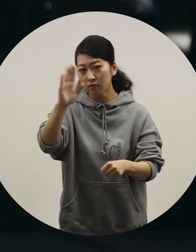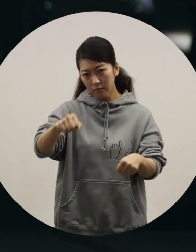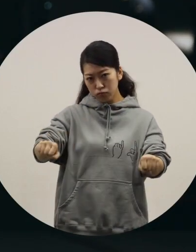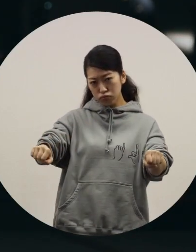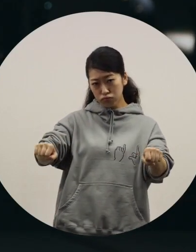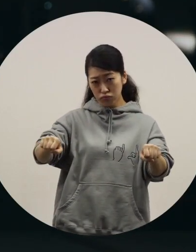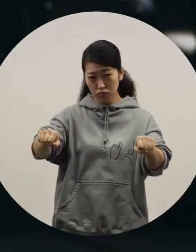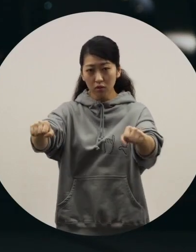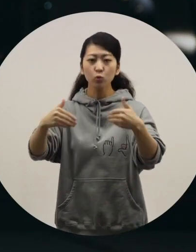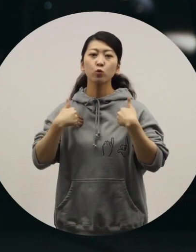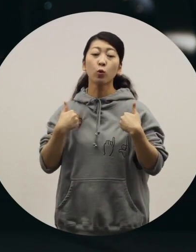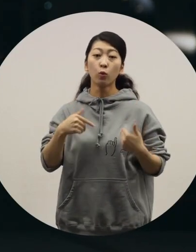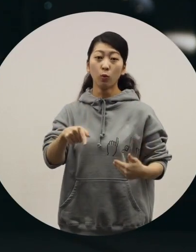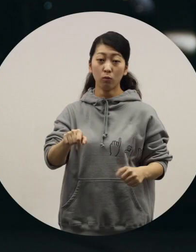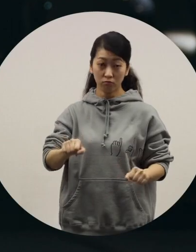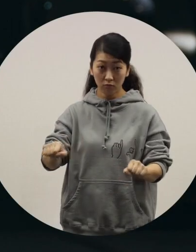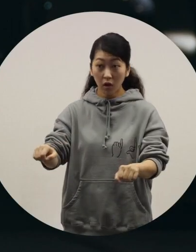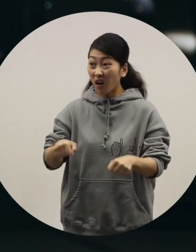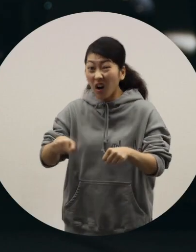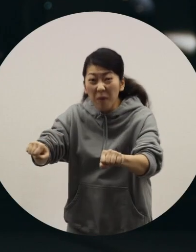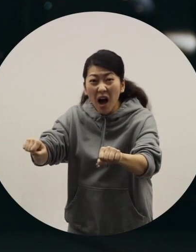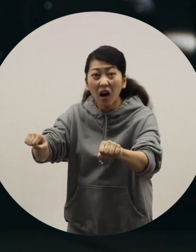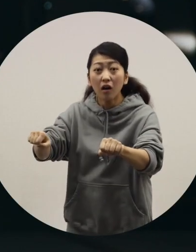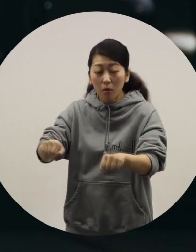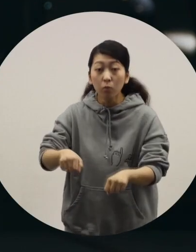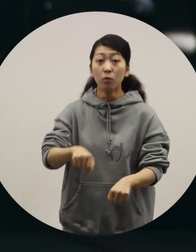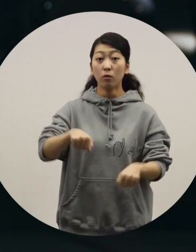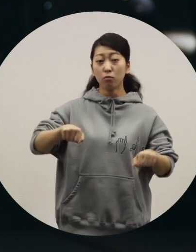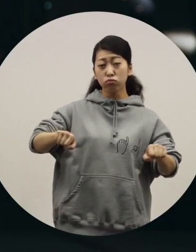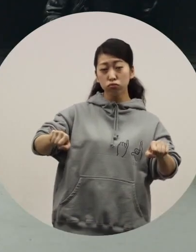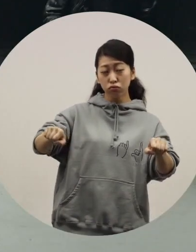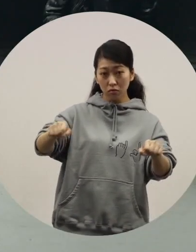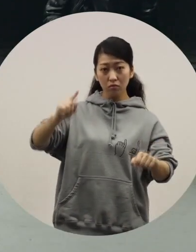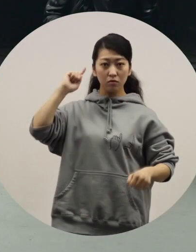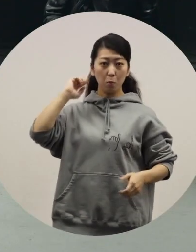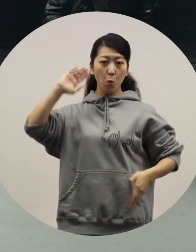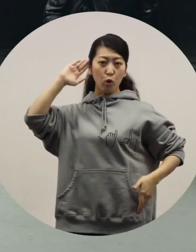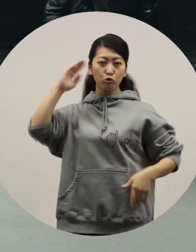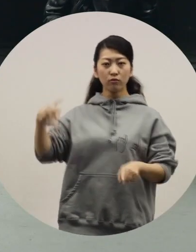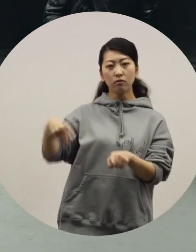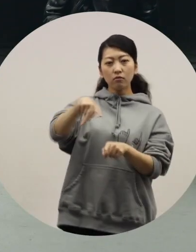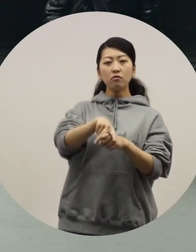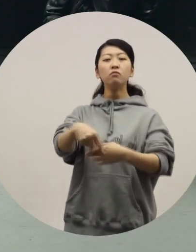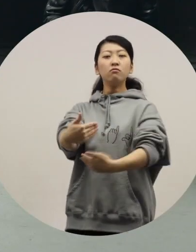go by taxi to get to the next stage. [Ochiai] Motorcycle? [Azuma] Models will ride on the back of a motorcycle